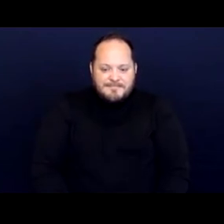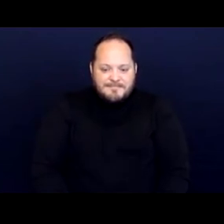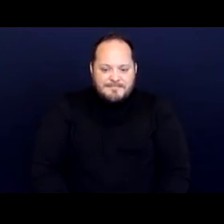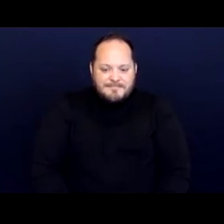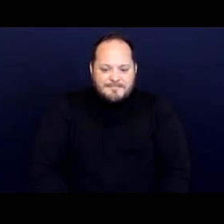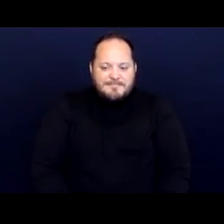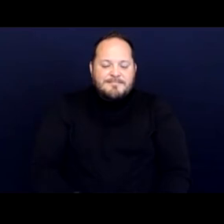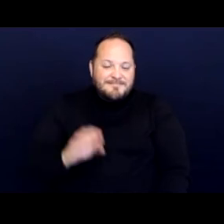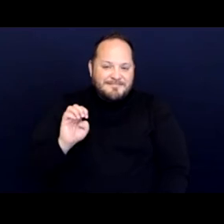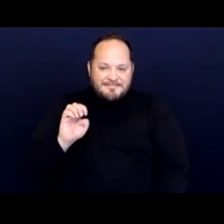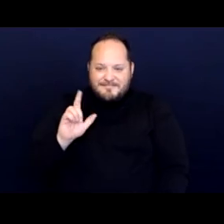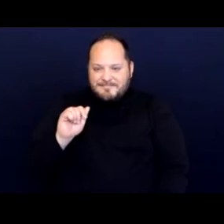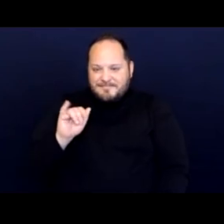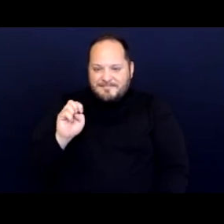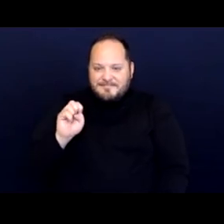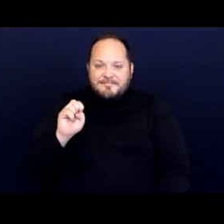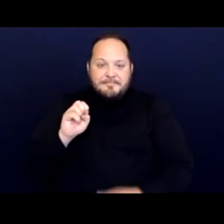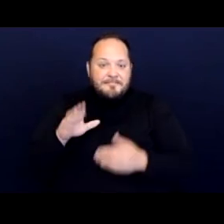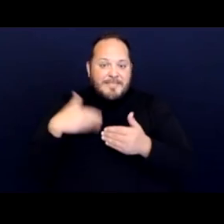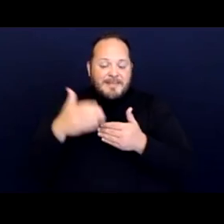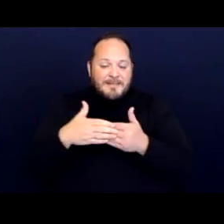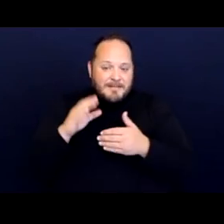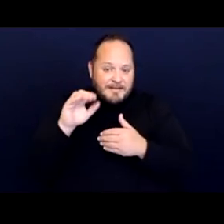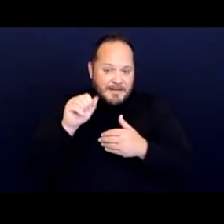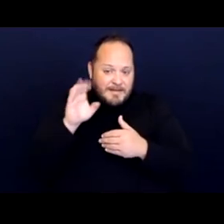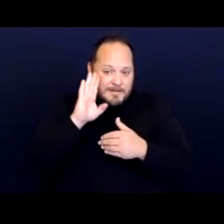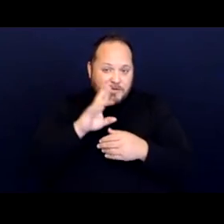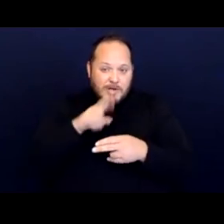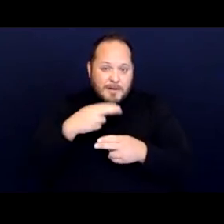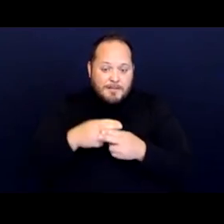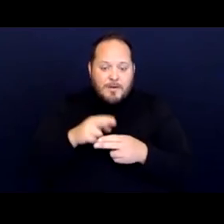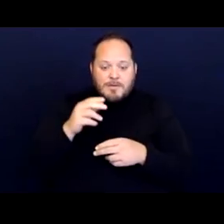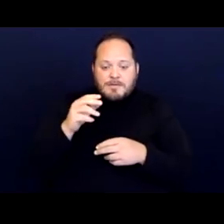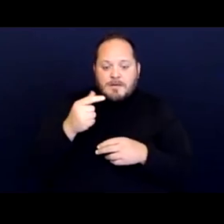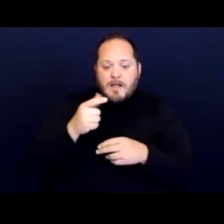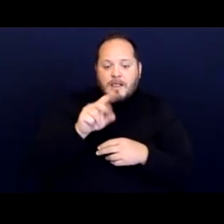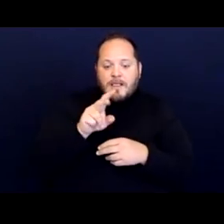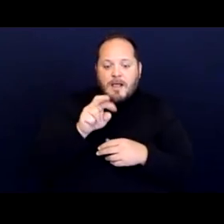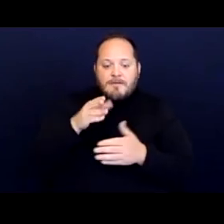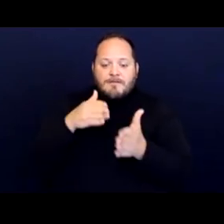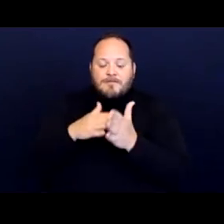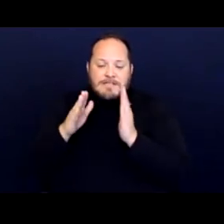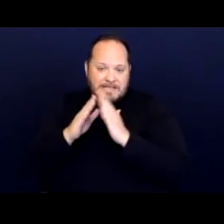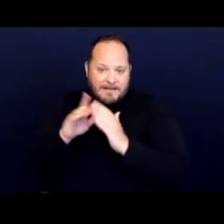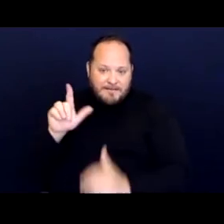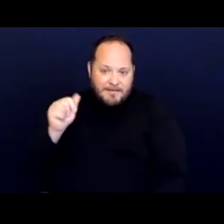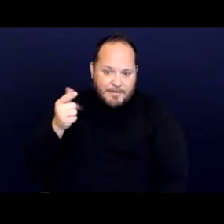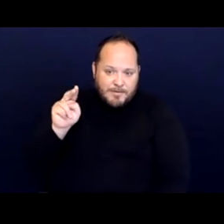[Elaine] And the next case we're going to talk about is Glover v. City of Laguna beach. This was a class action on behalf of individuals